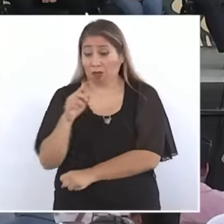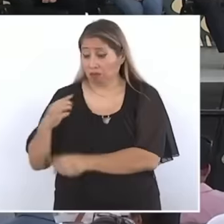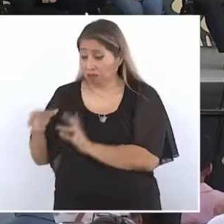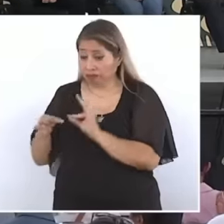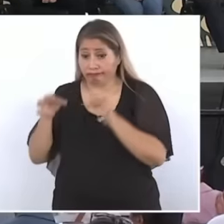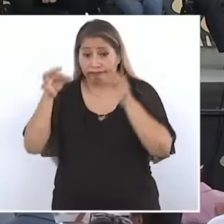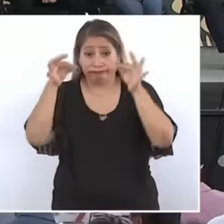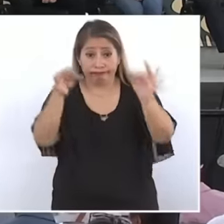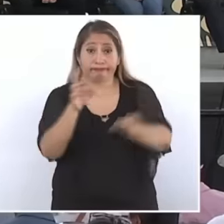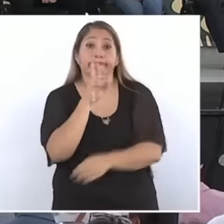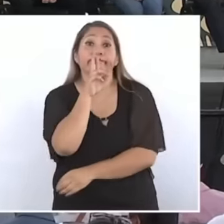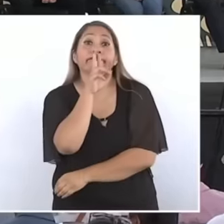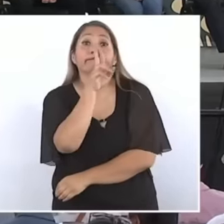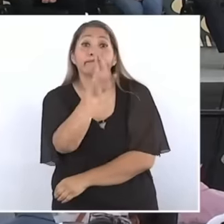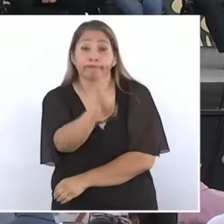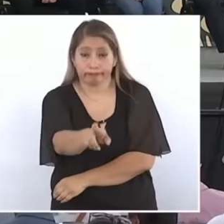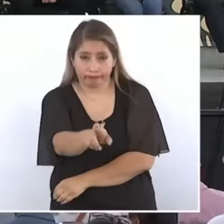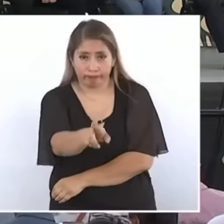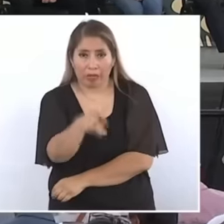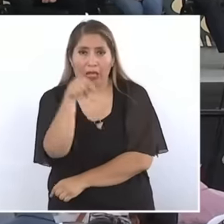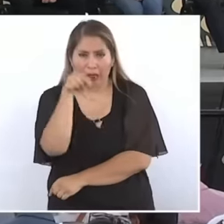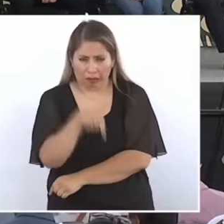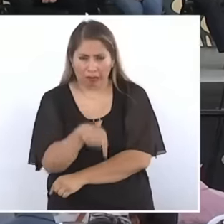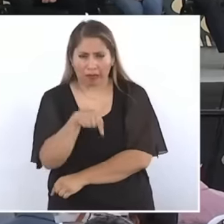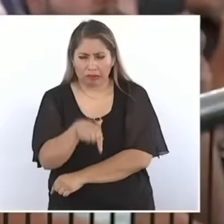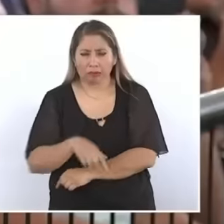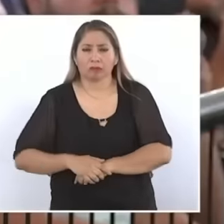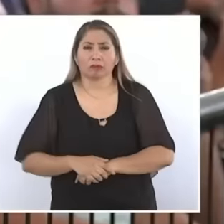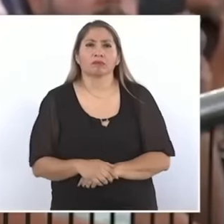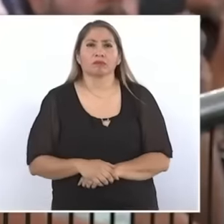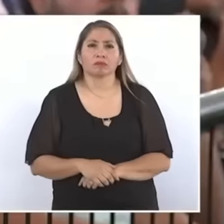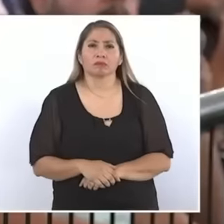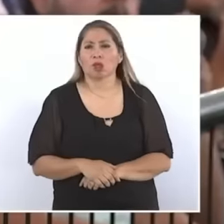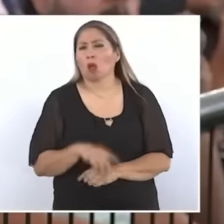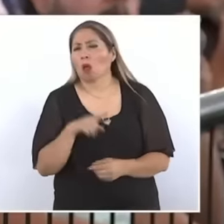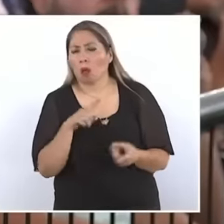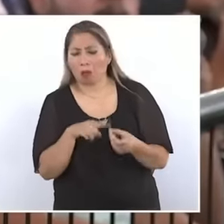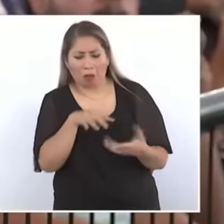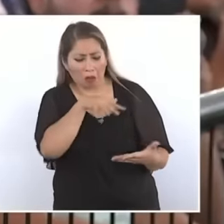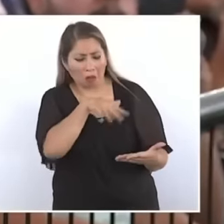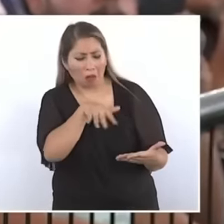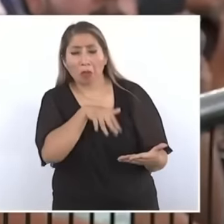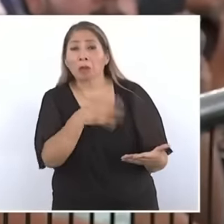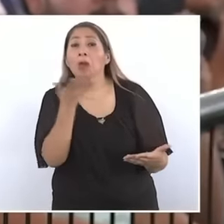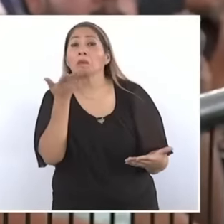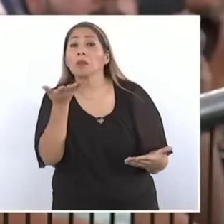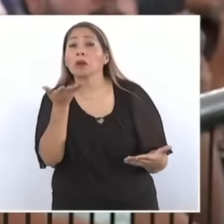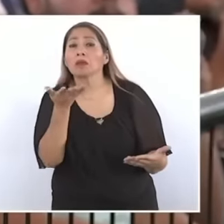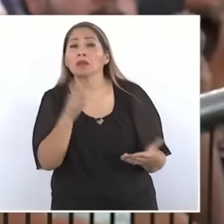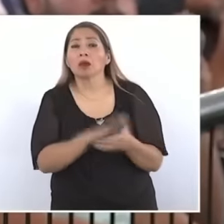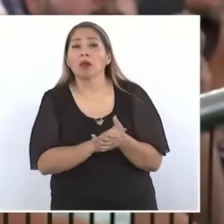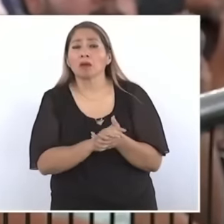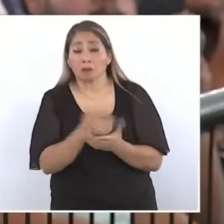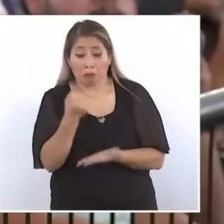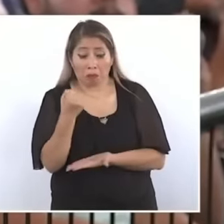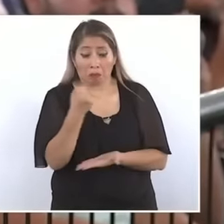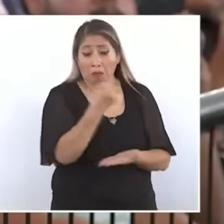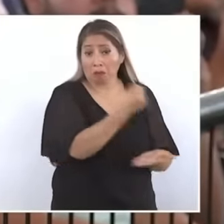very well to that international lawsuit where he was also asked for compensation for the